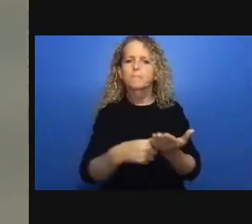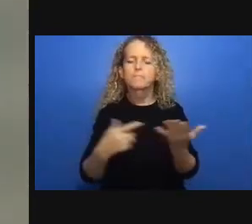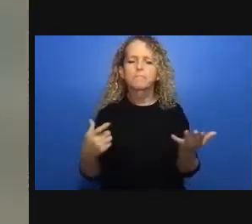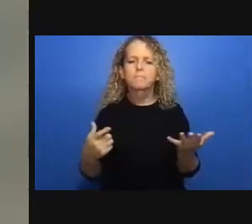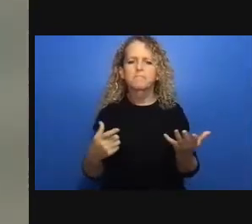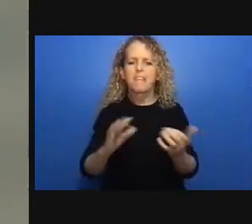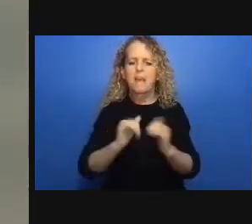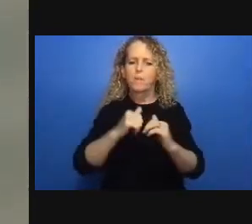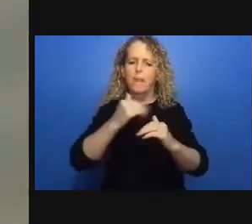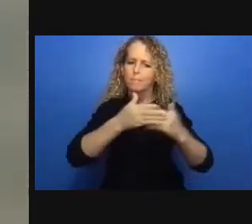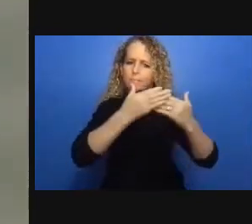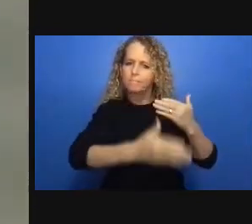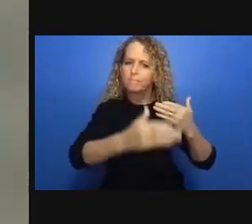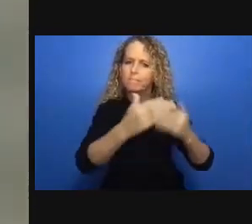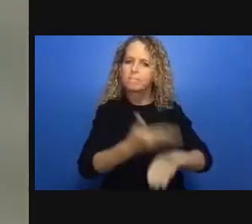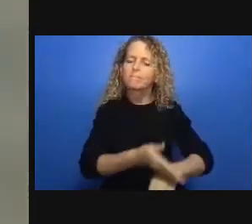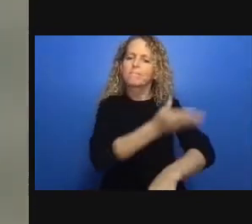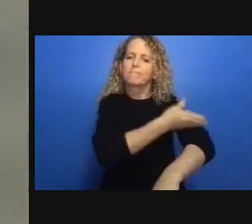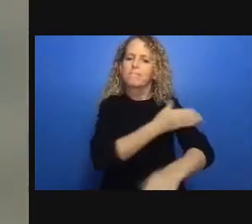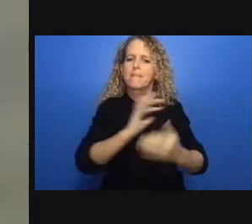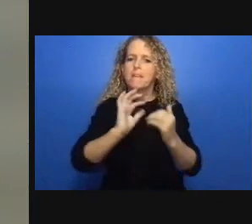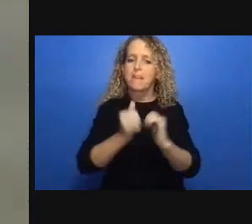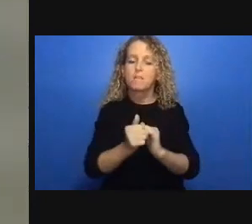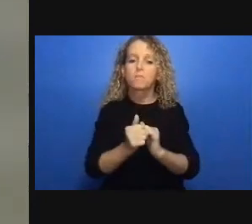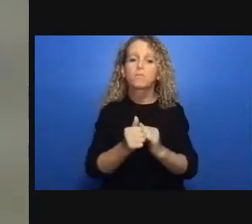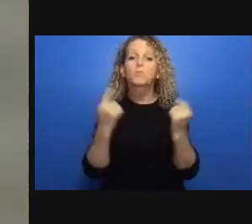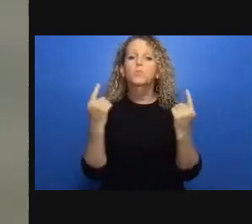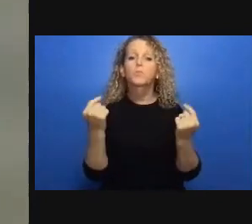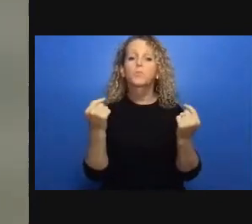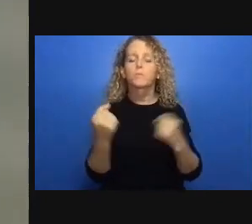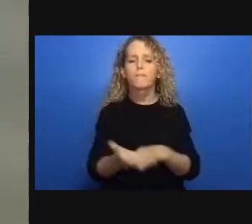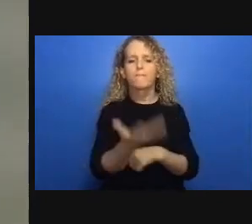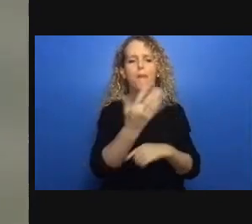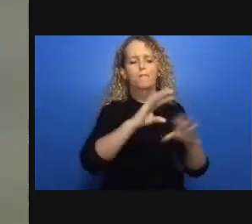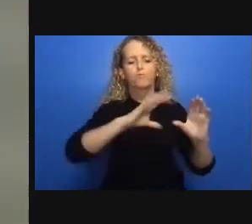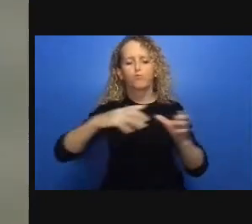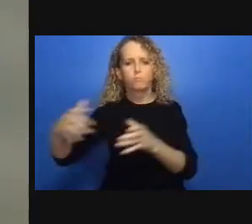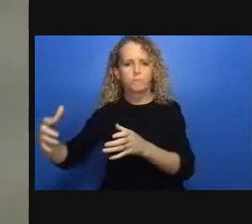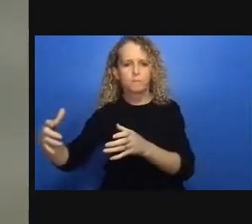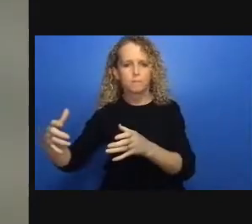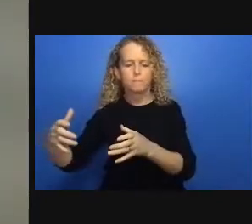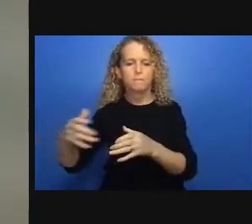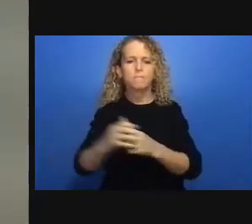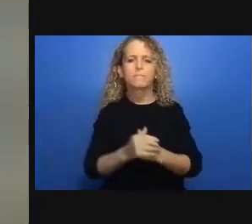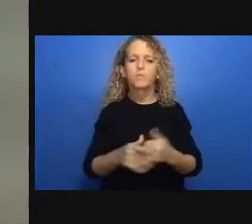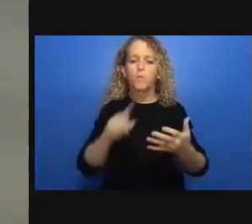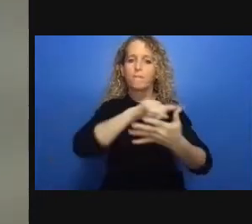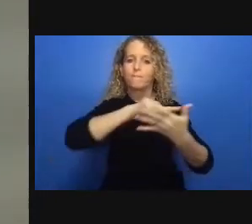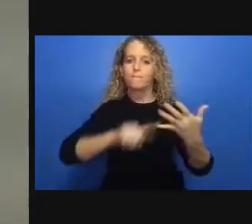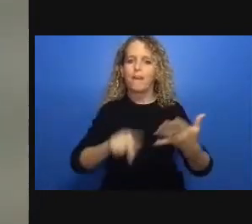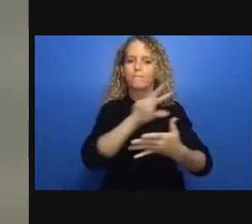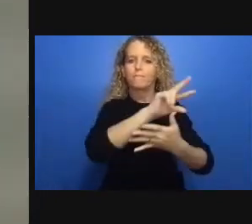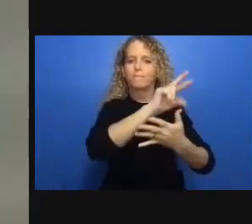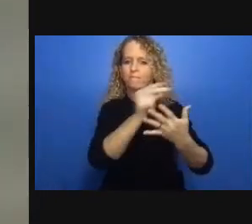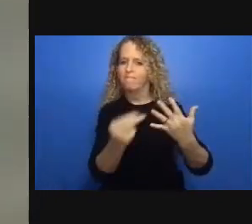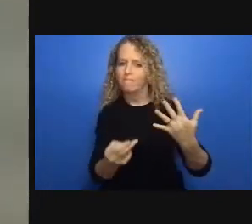perspective and those were the access to resources and access to safe spaces during the crisis